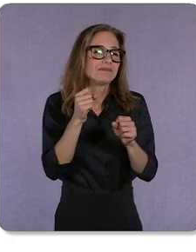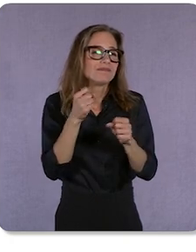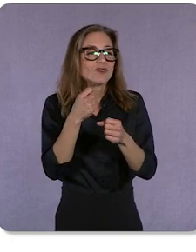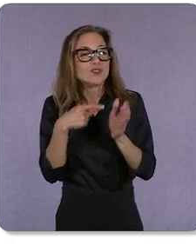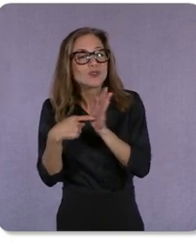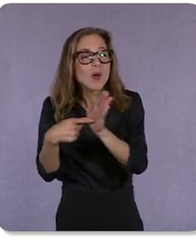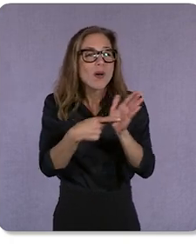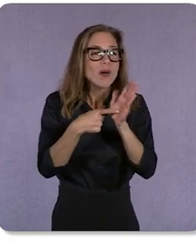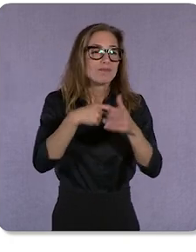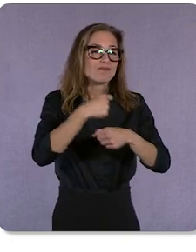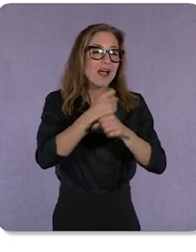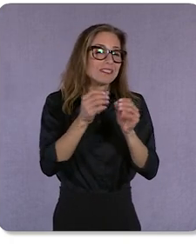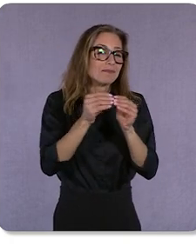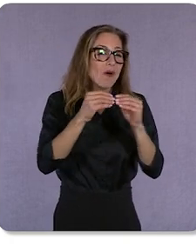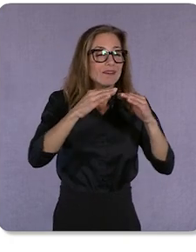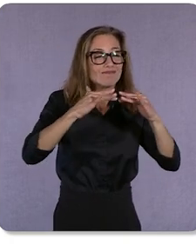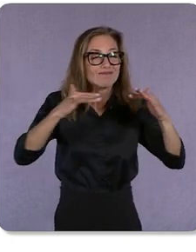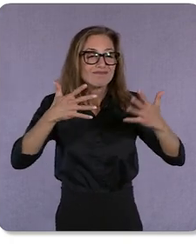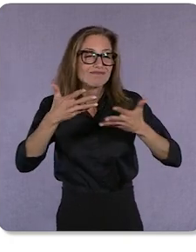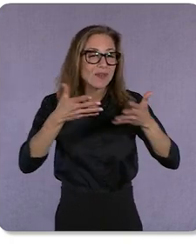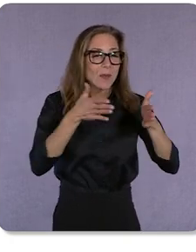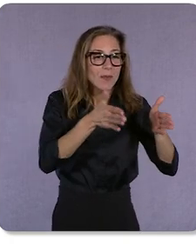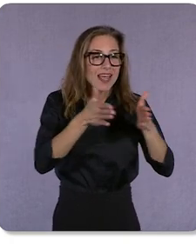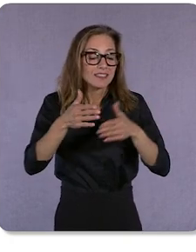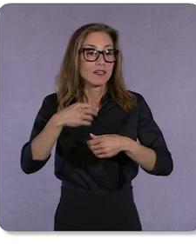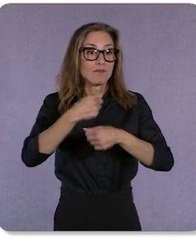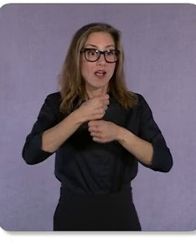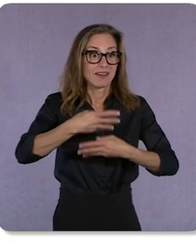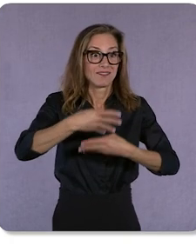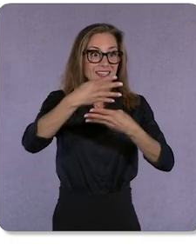Product feeds take this one step further by allowing us to feature a product shown in